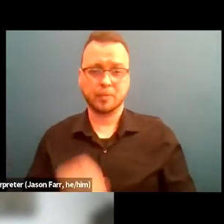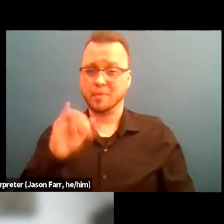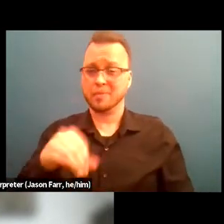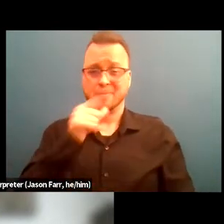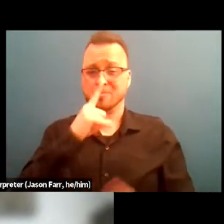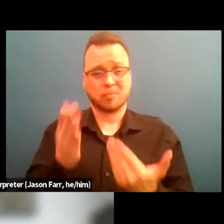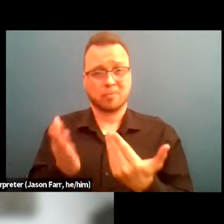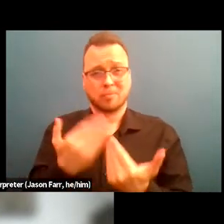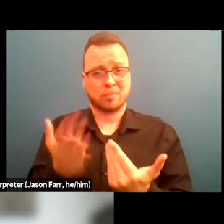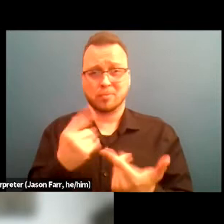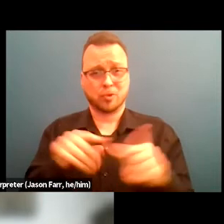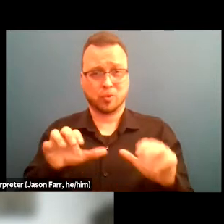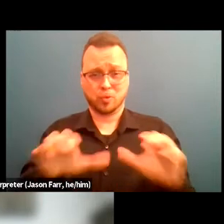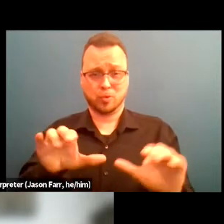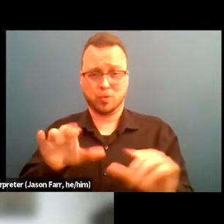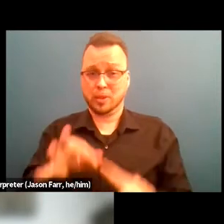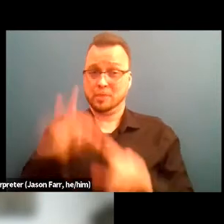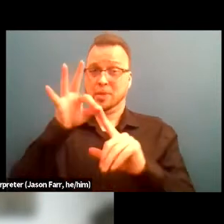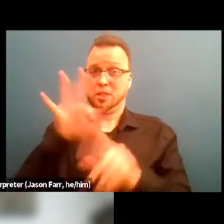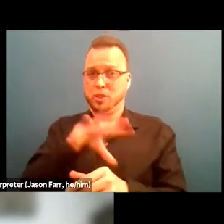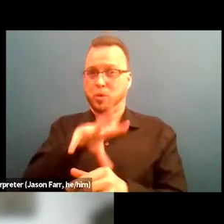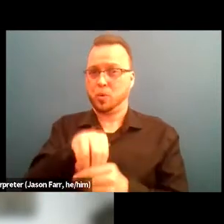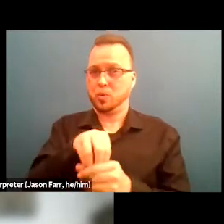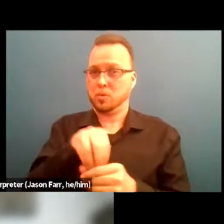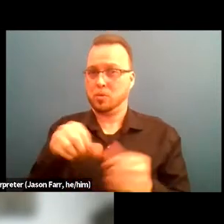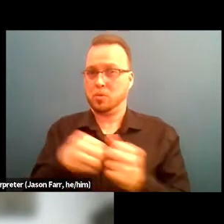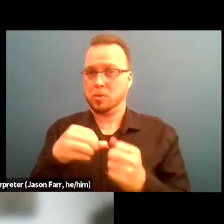especially with amongst the African population and the brown population